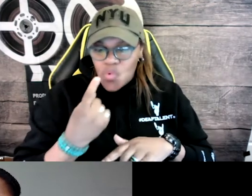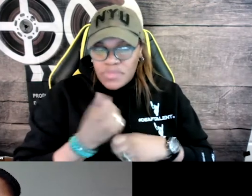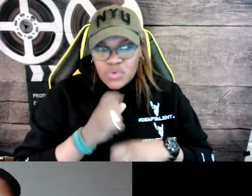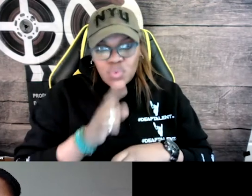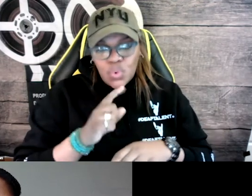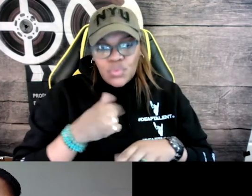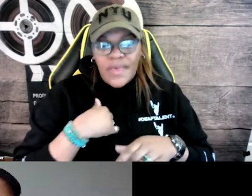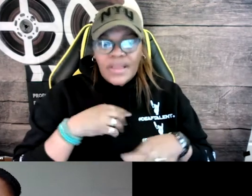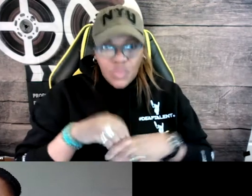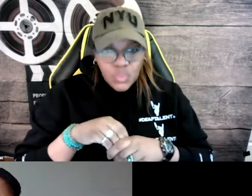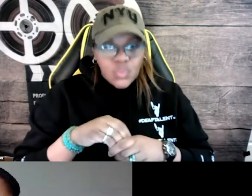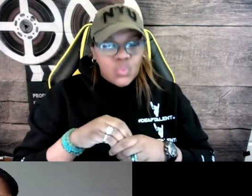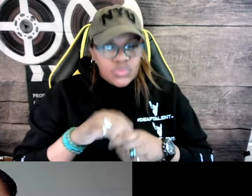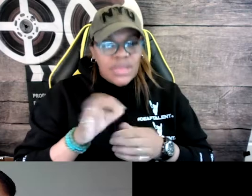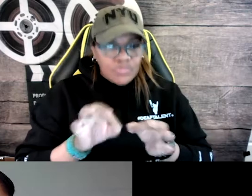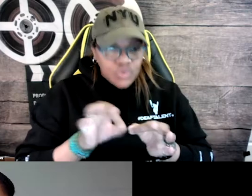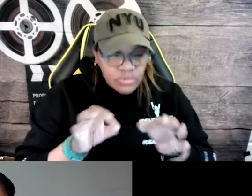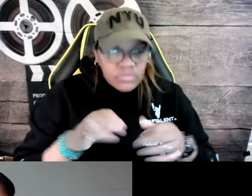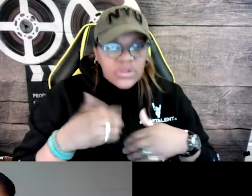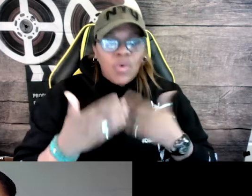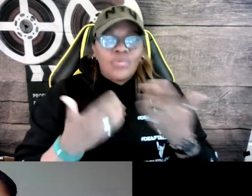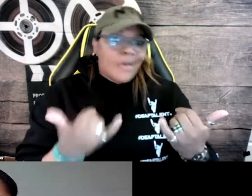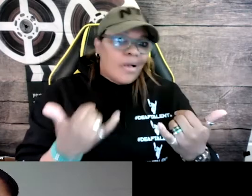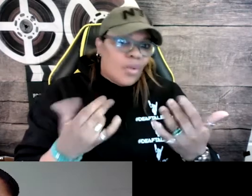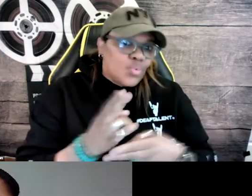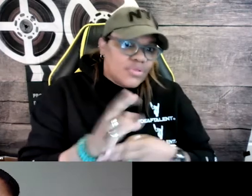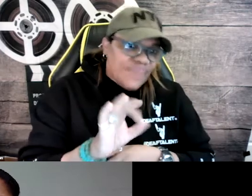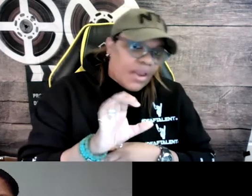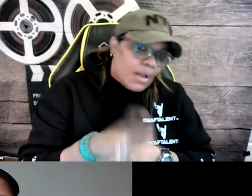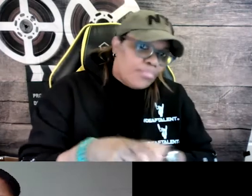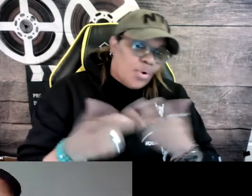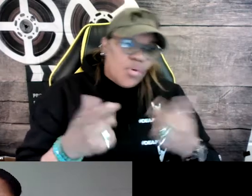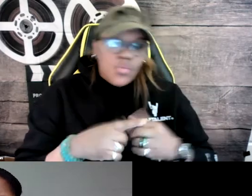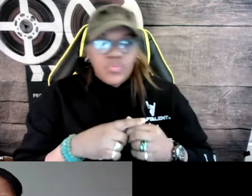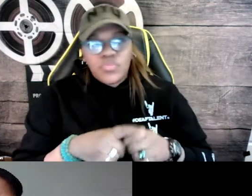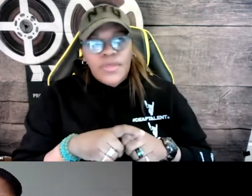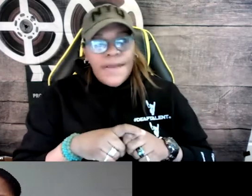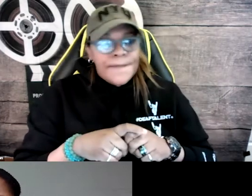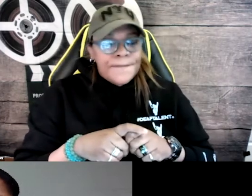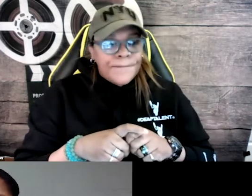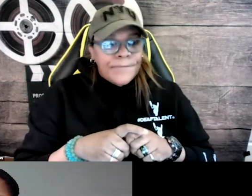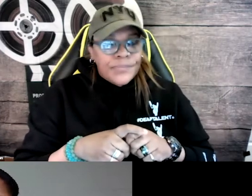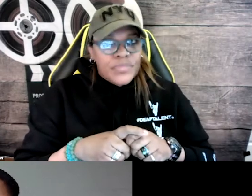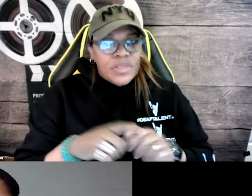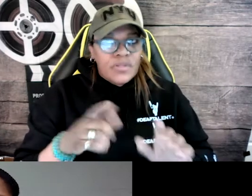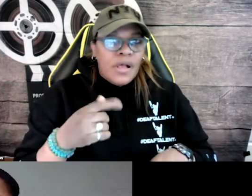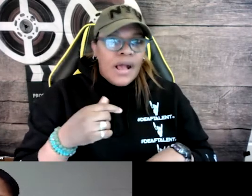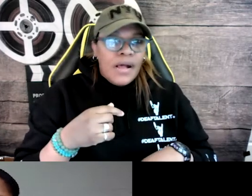And so I always try to make sure that since that time that we use captions via Final Cut Pro.